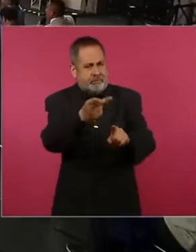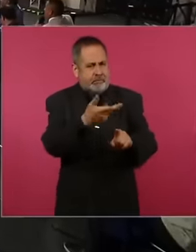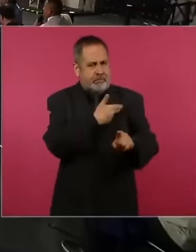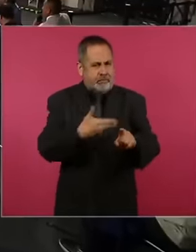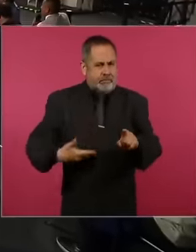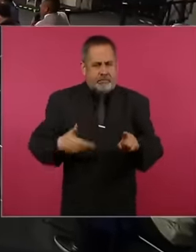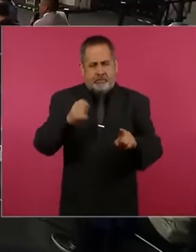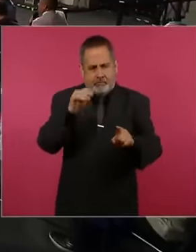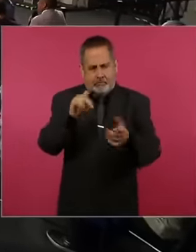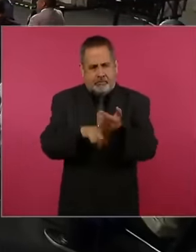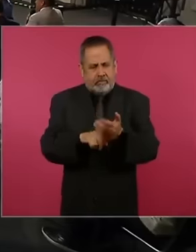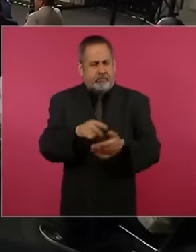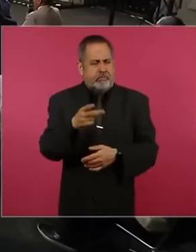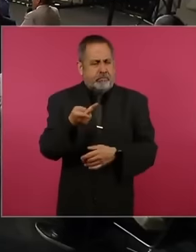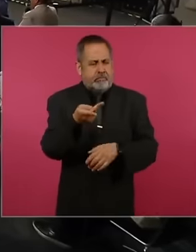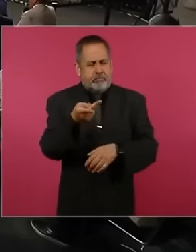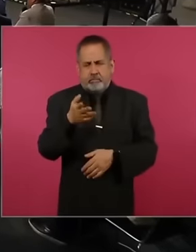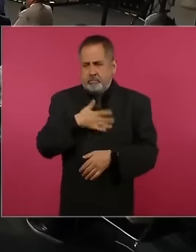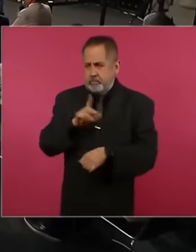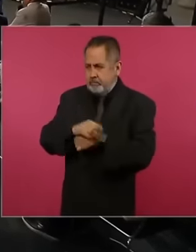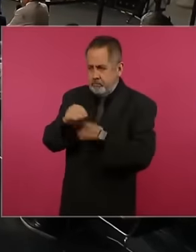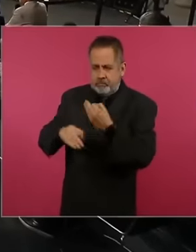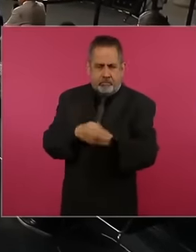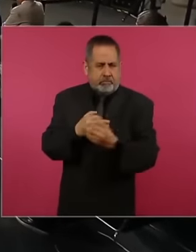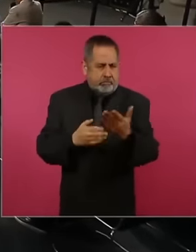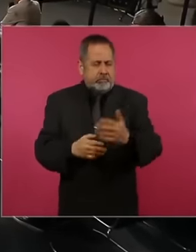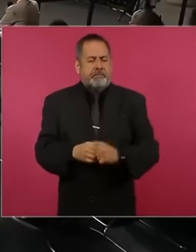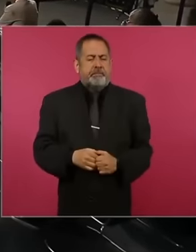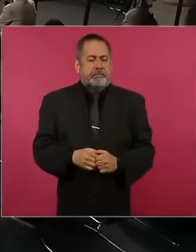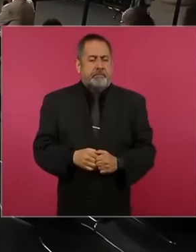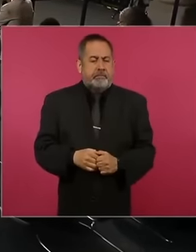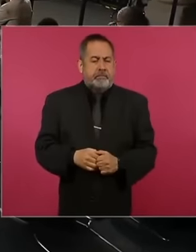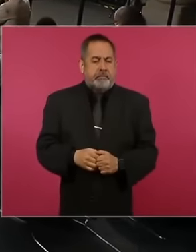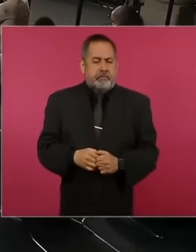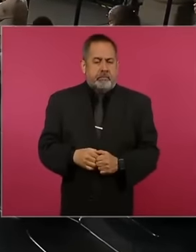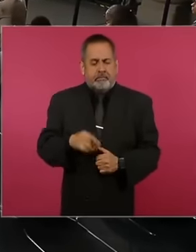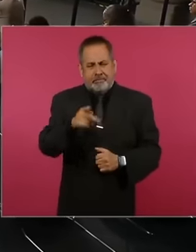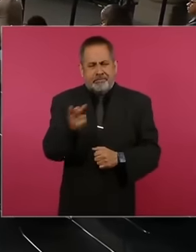doctor Abuya Good day to all, it is necessary to consult you about these filters now.